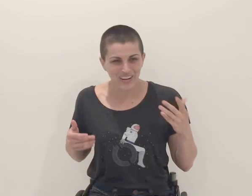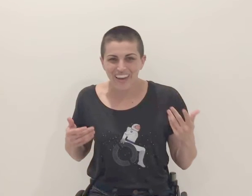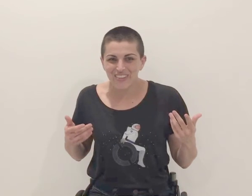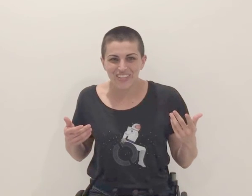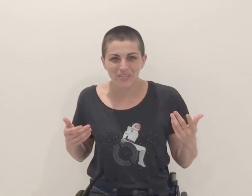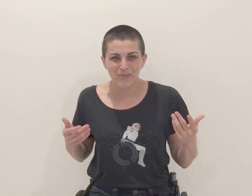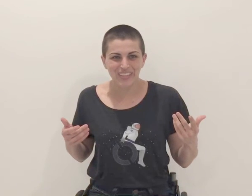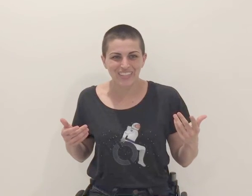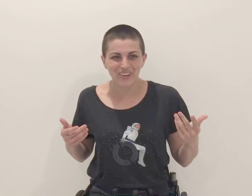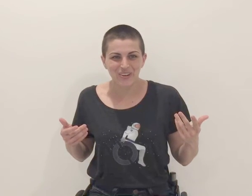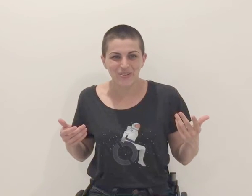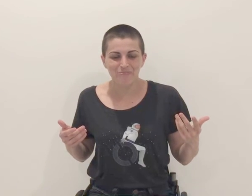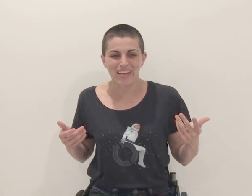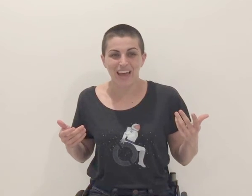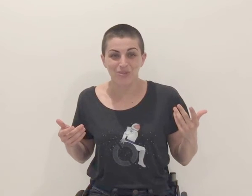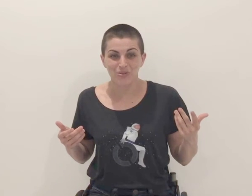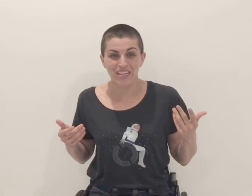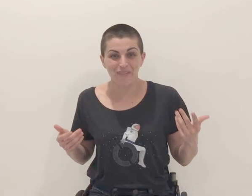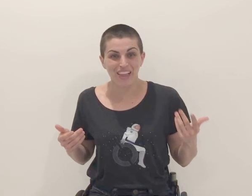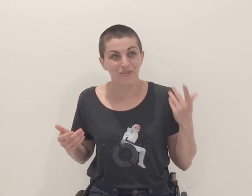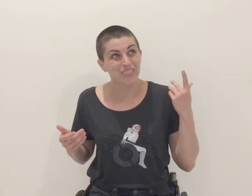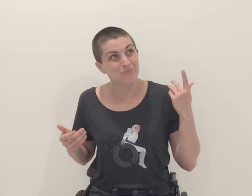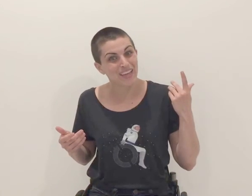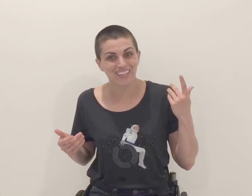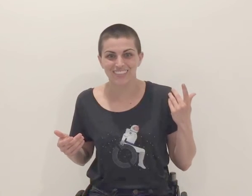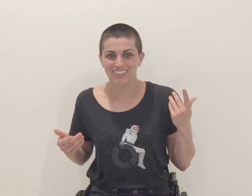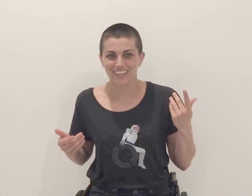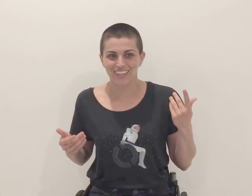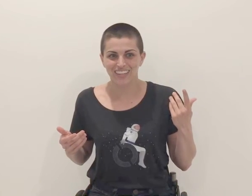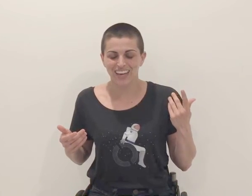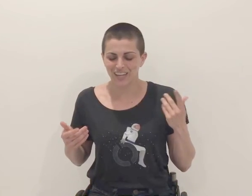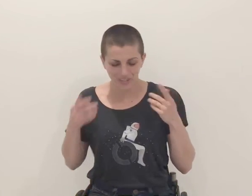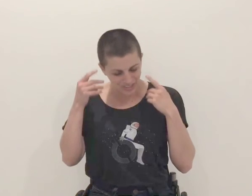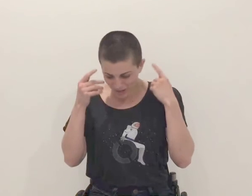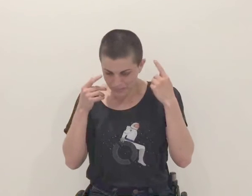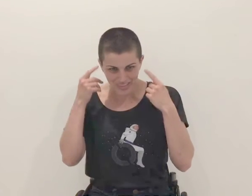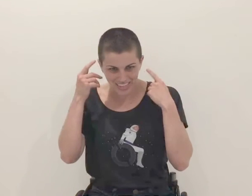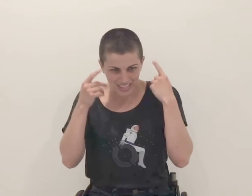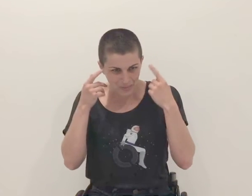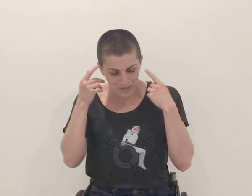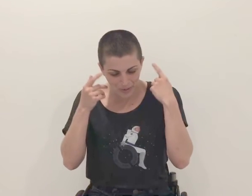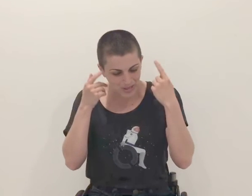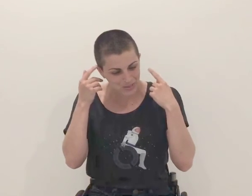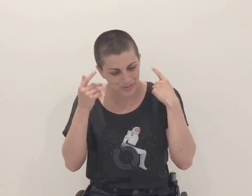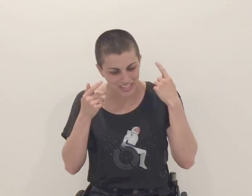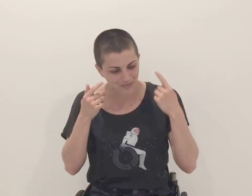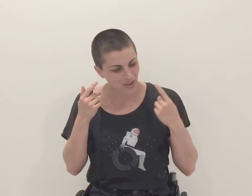what other disabilities on Earth might have unique value in space? I couldn't stop thinking about the possibilities